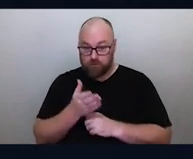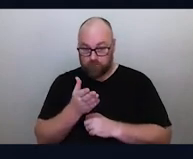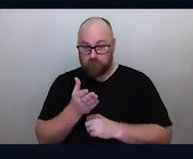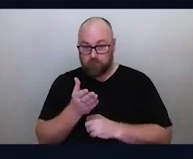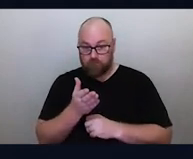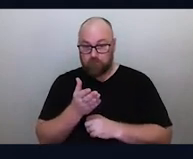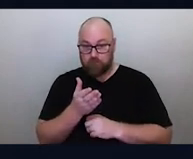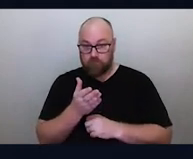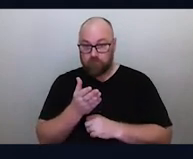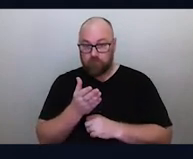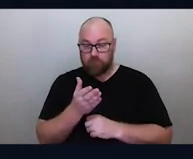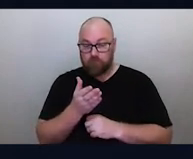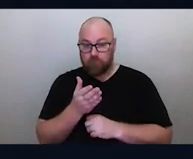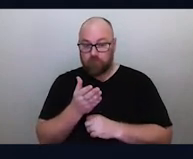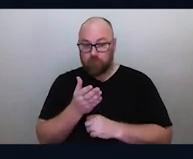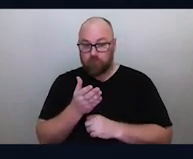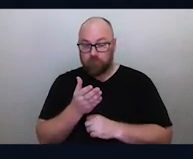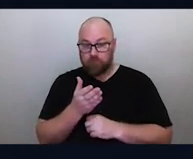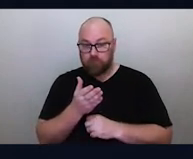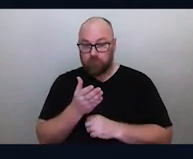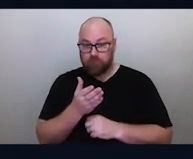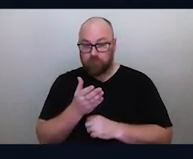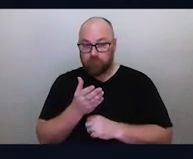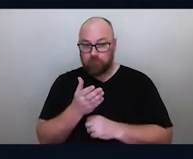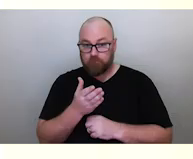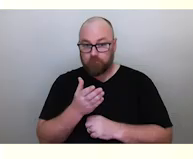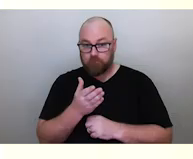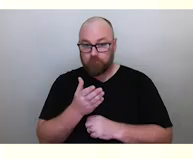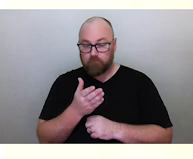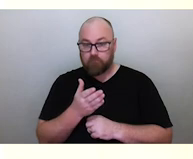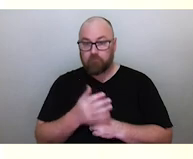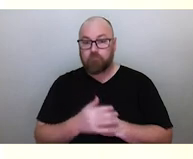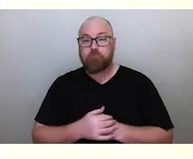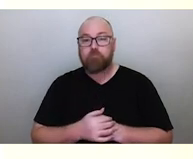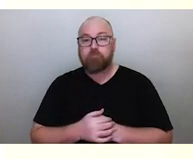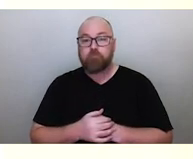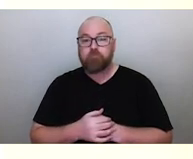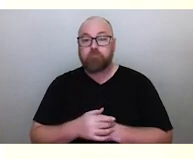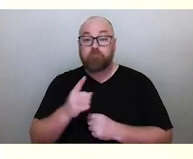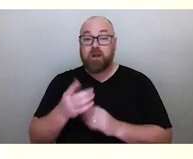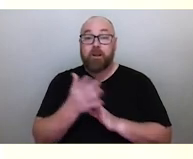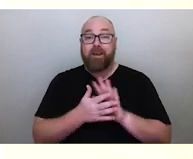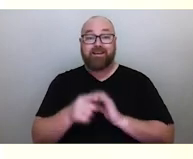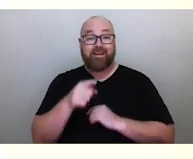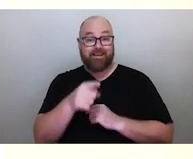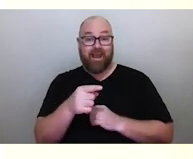what are called sparks fall down, called 'uir uir'. That means this person left behind a large family.